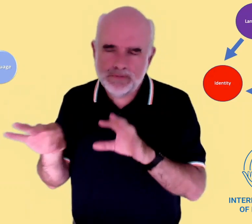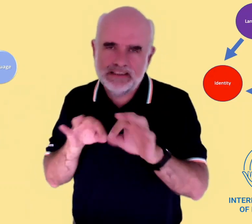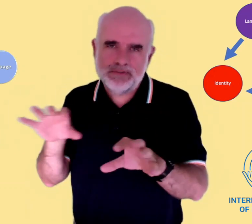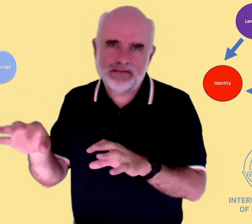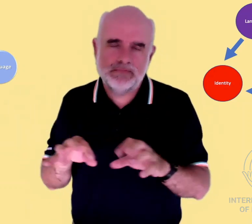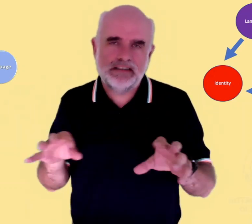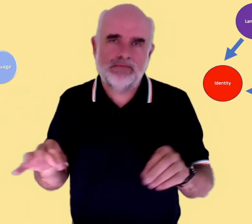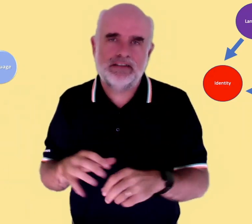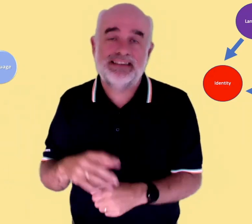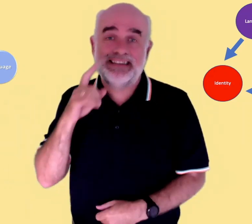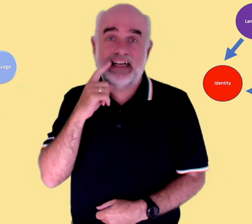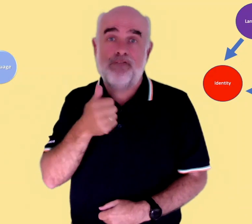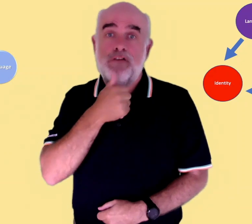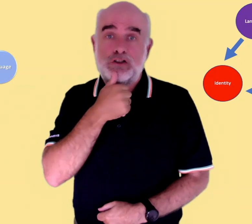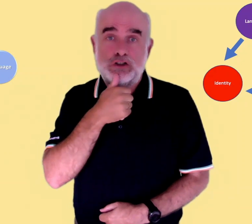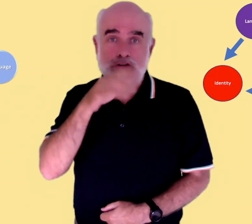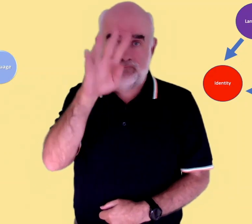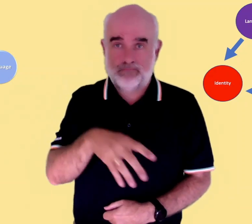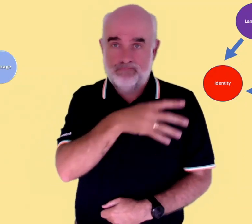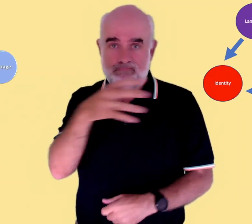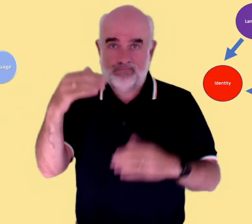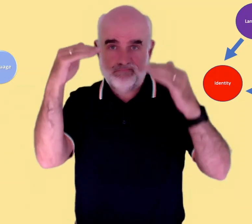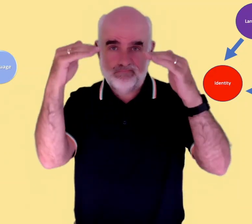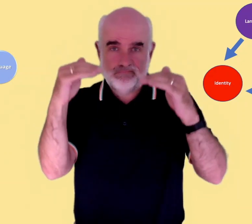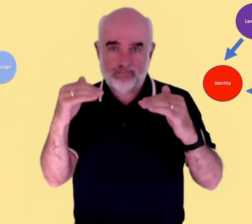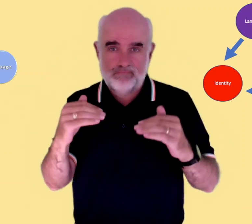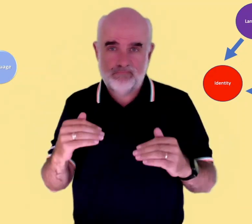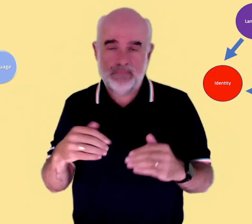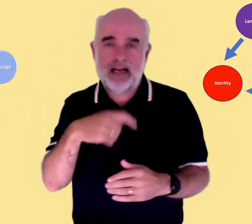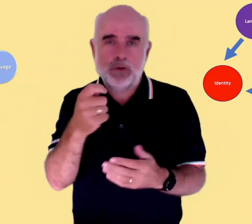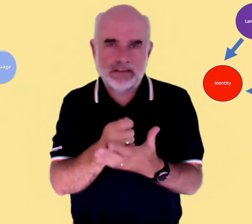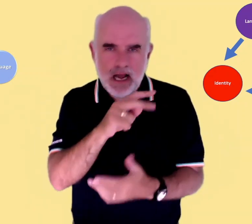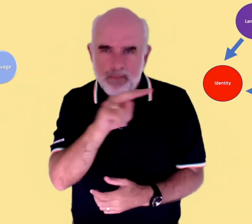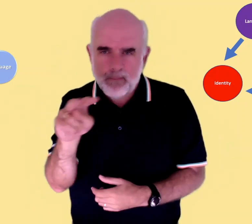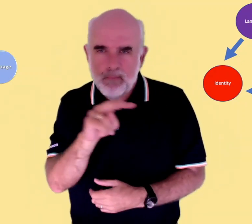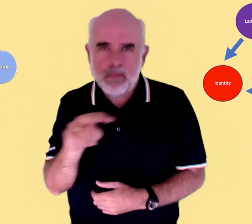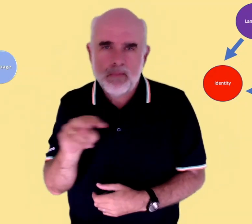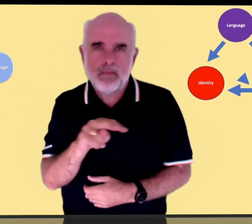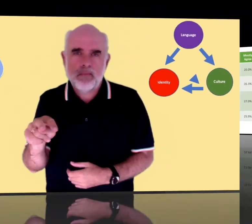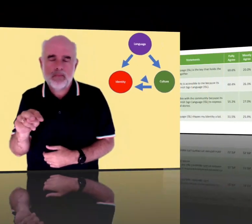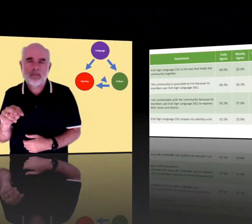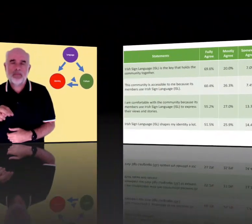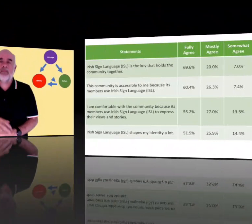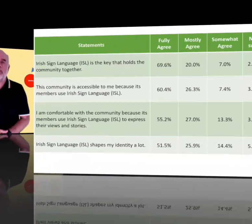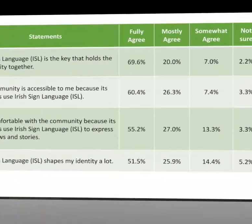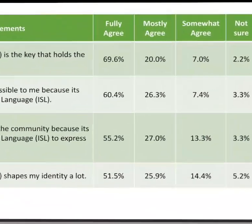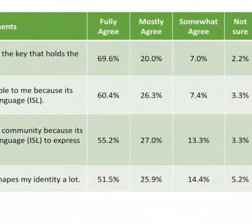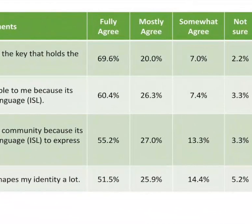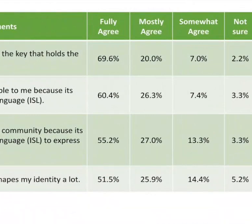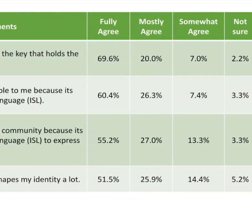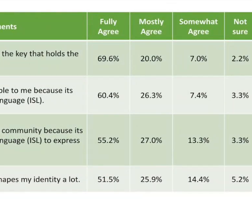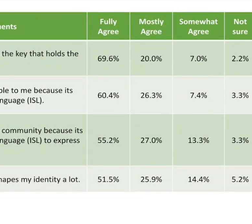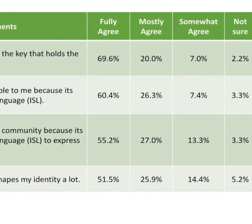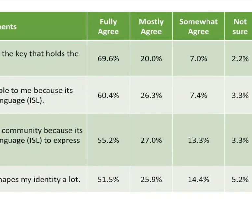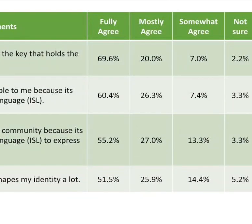I'll give you some time to read through the statements in this first table: